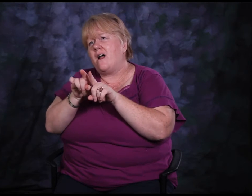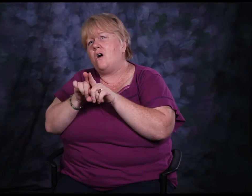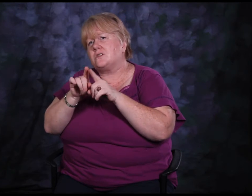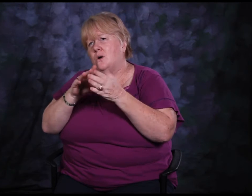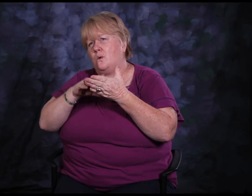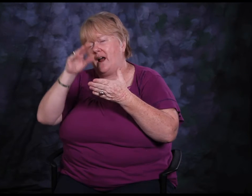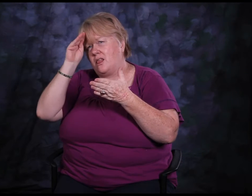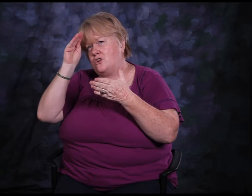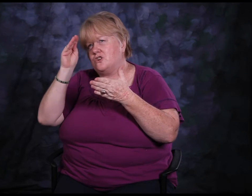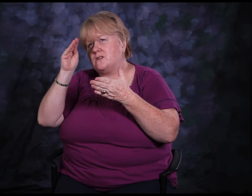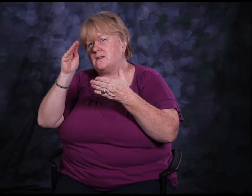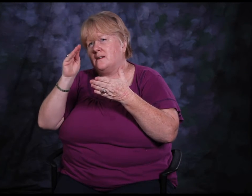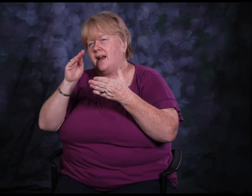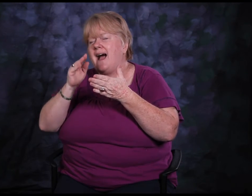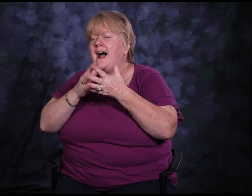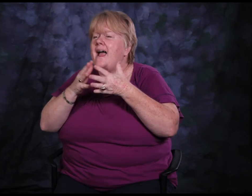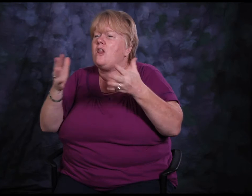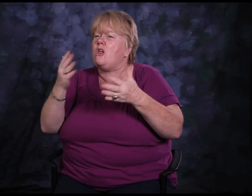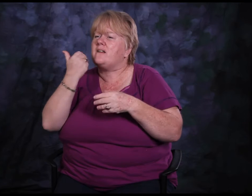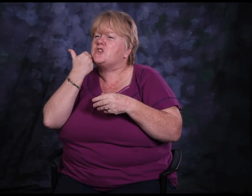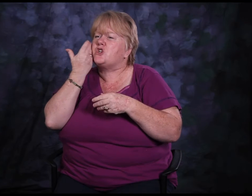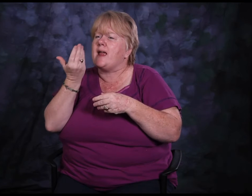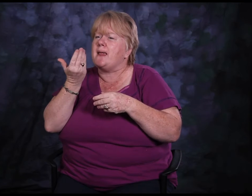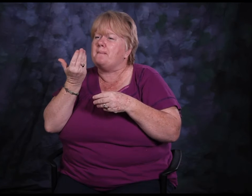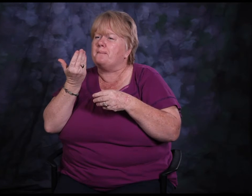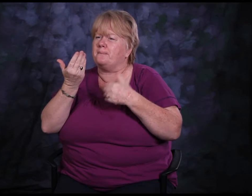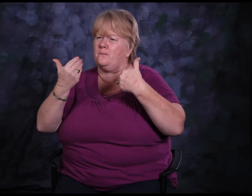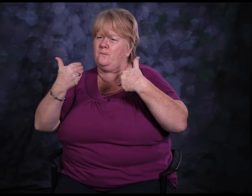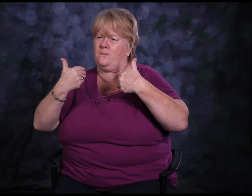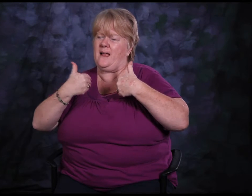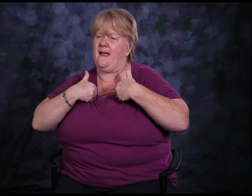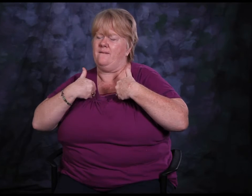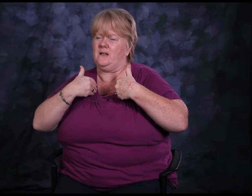Also I realized that I have a lot of shame tied up with my mental health diagnosis.